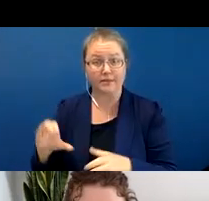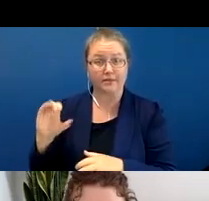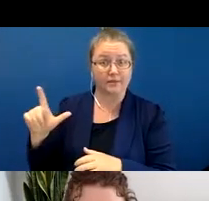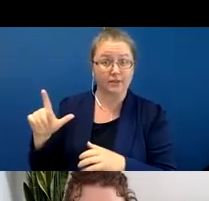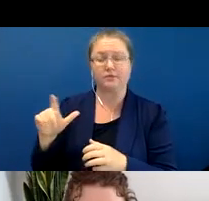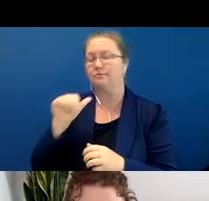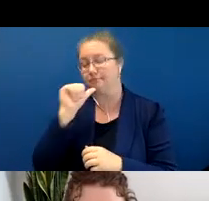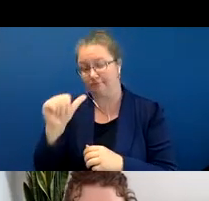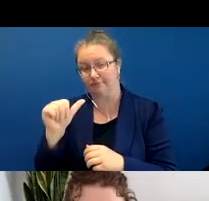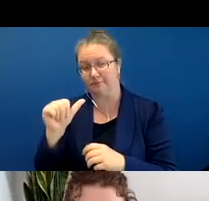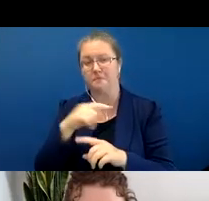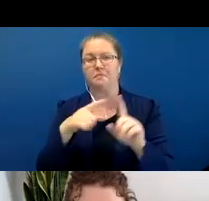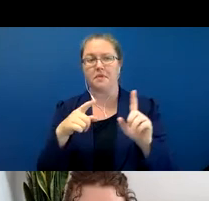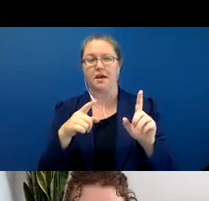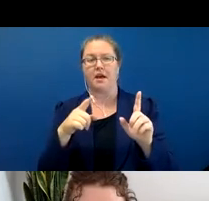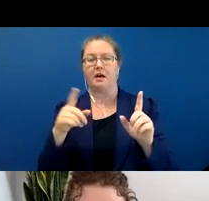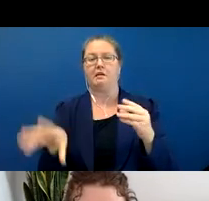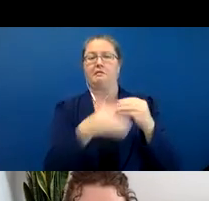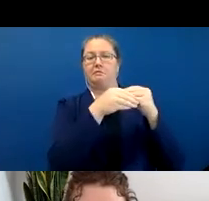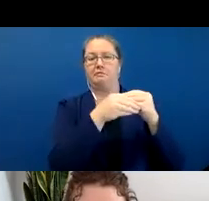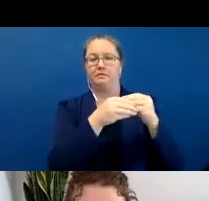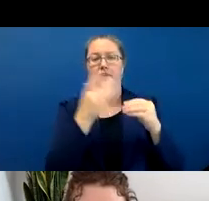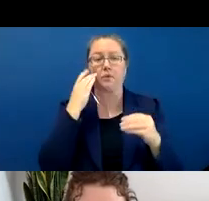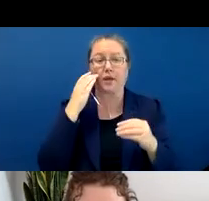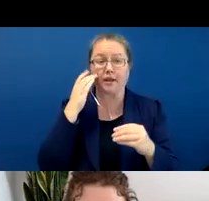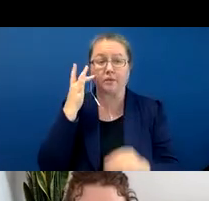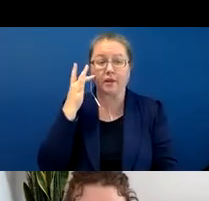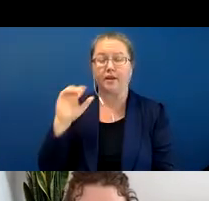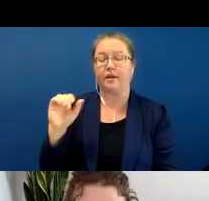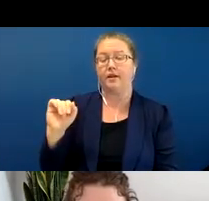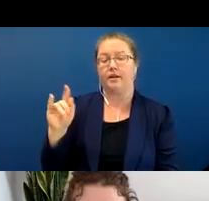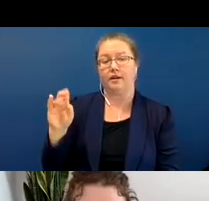The reason why I threw this in is because Aikhenvald kind of more or less mentioned